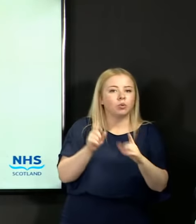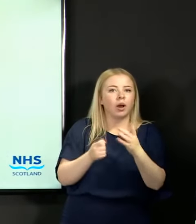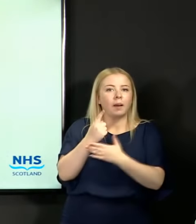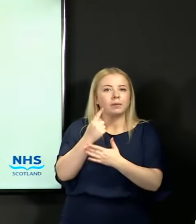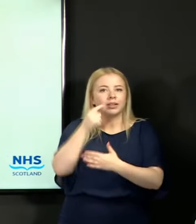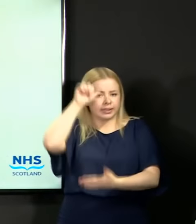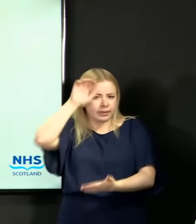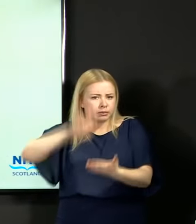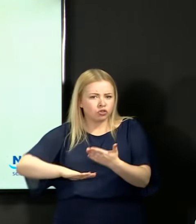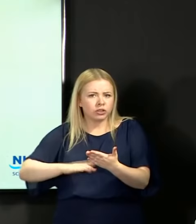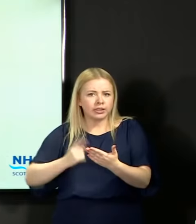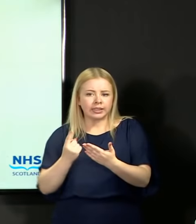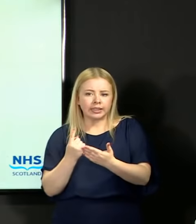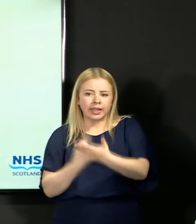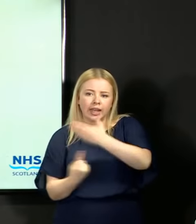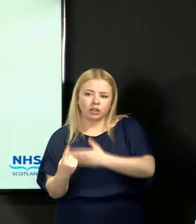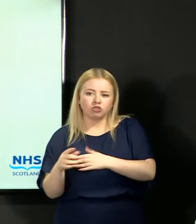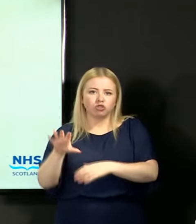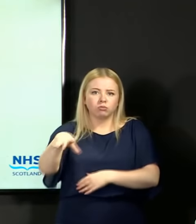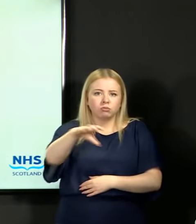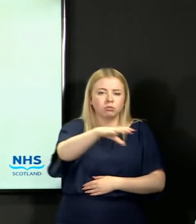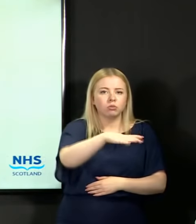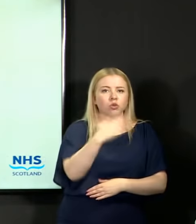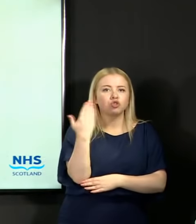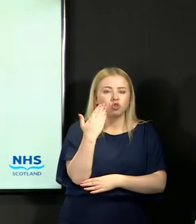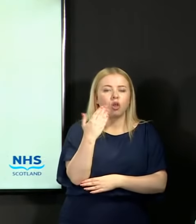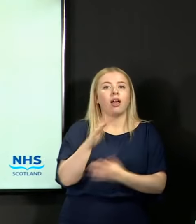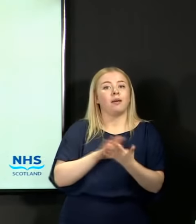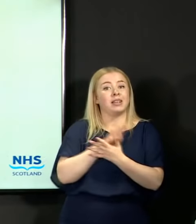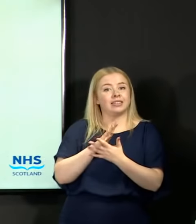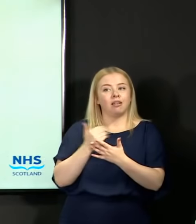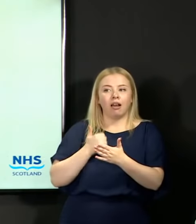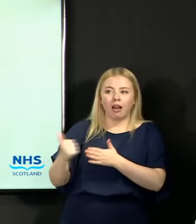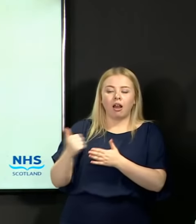So what I would say is that we are actively engaged in dialogue with the teaching and